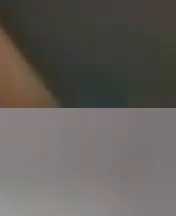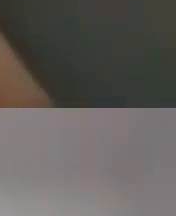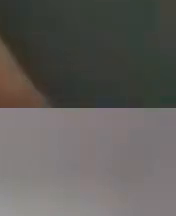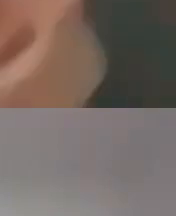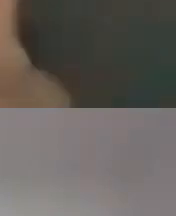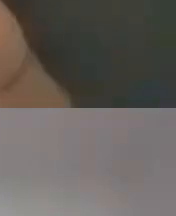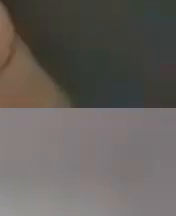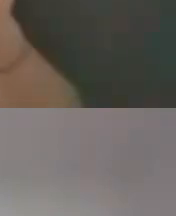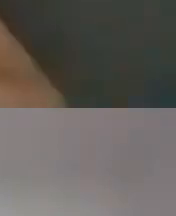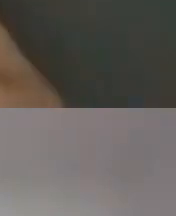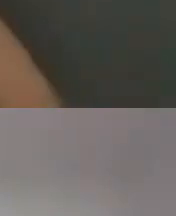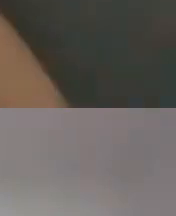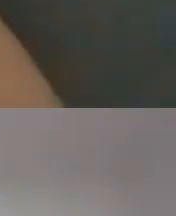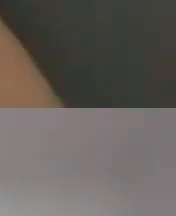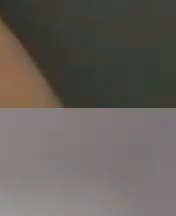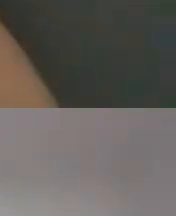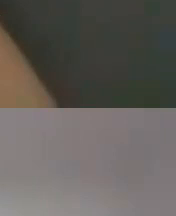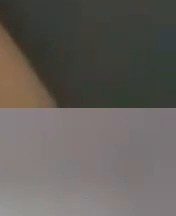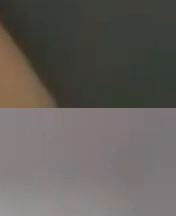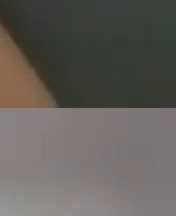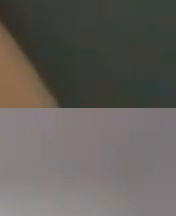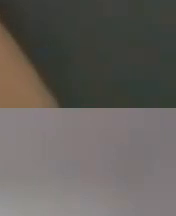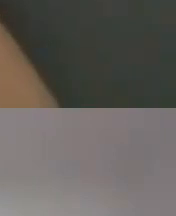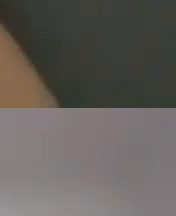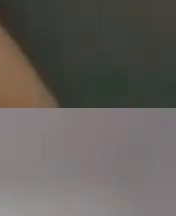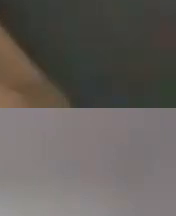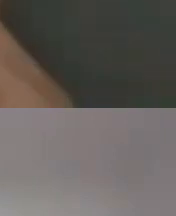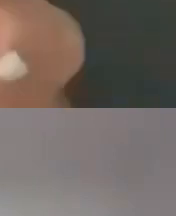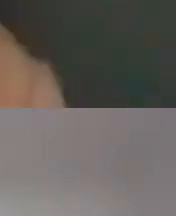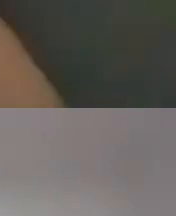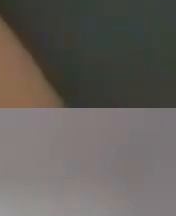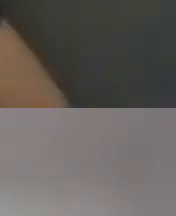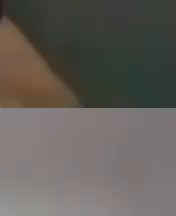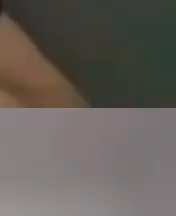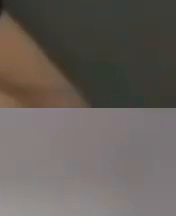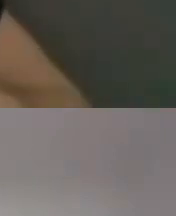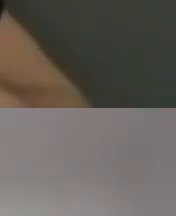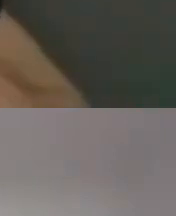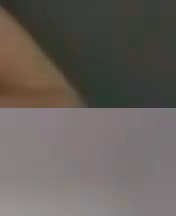appropriate IEPs and we attend IEP meetings to Advocate on behalf of students with disabilities